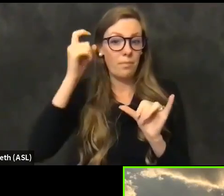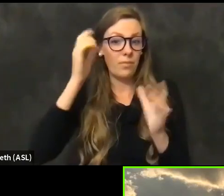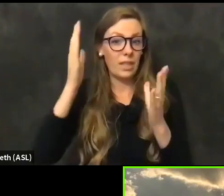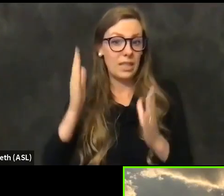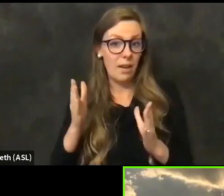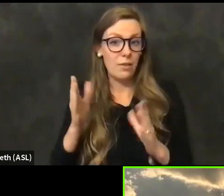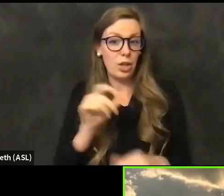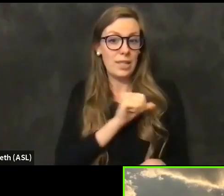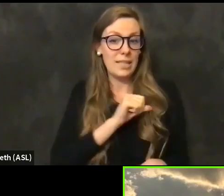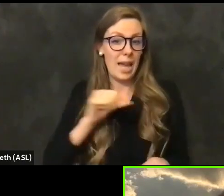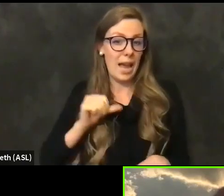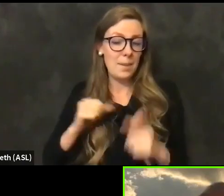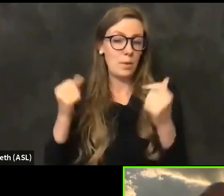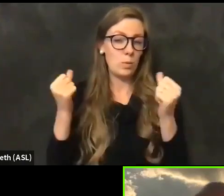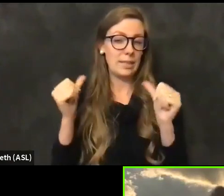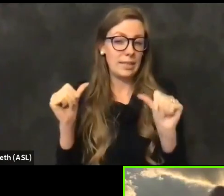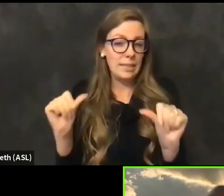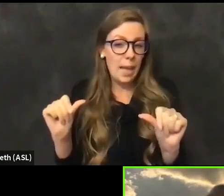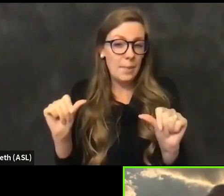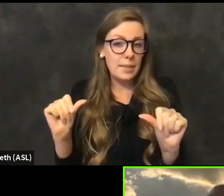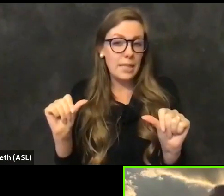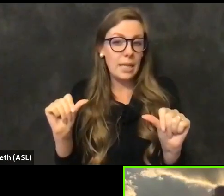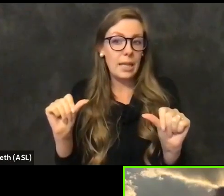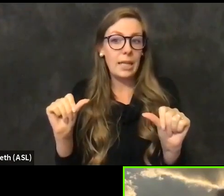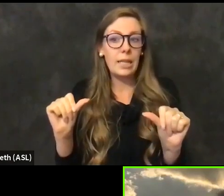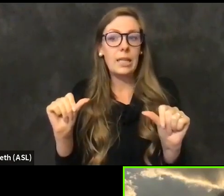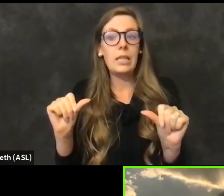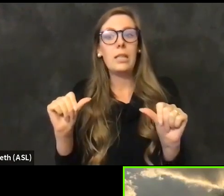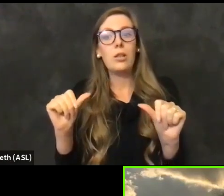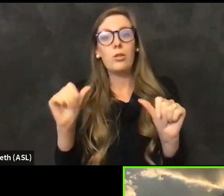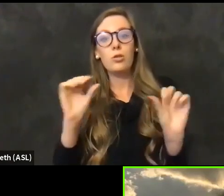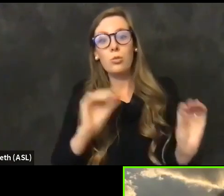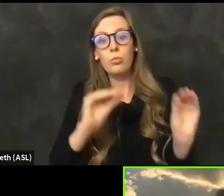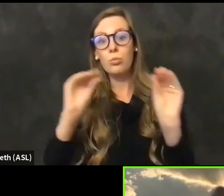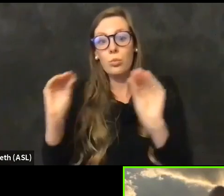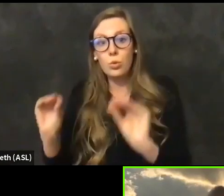attempting with the incoming Biden administration to move towards a